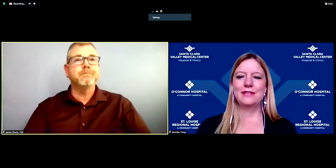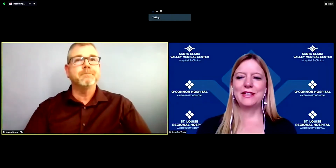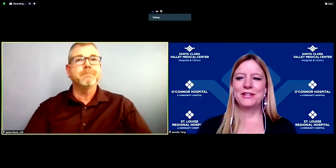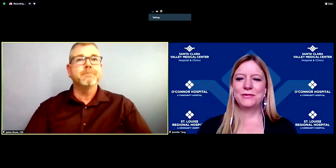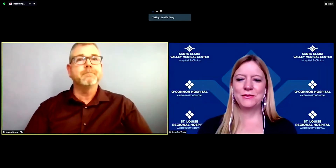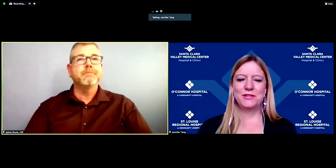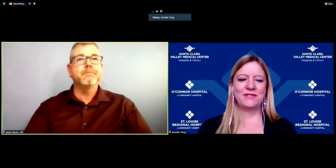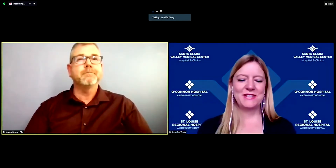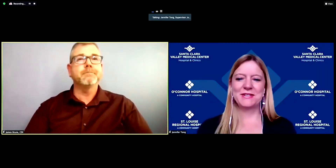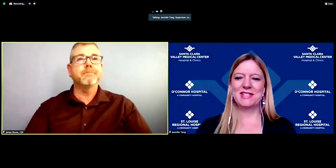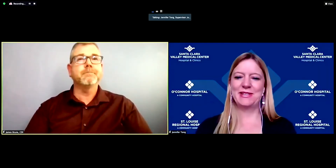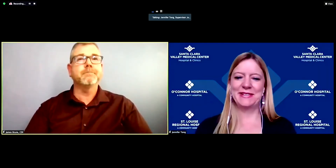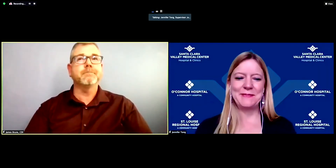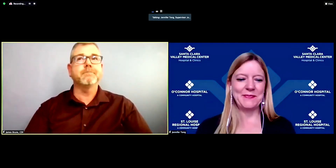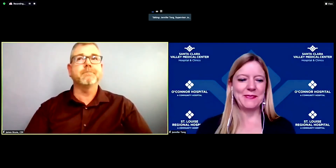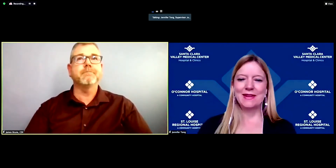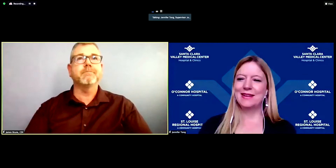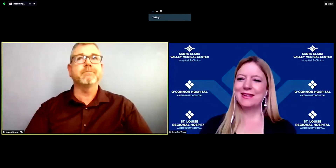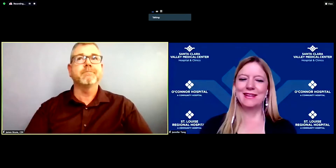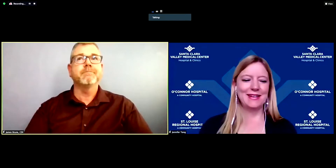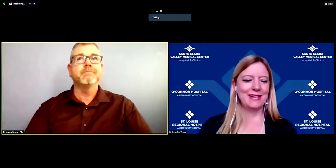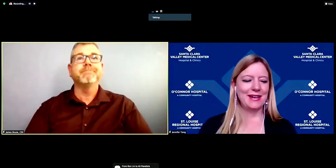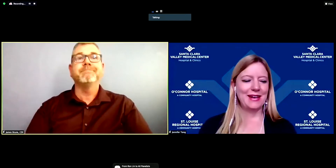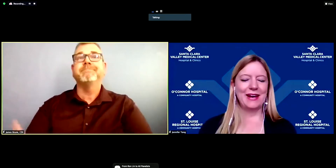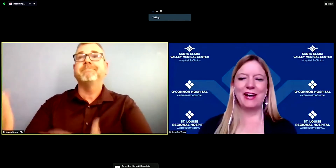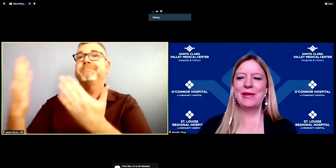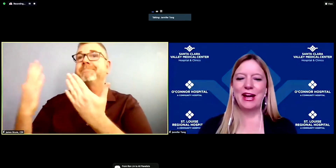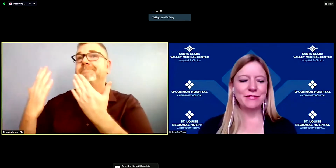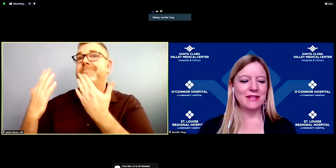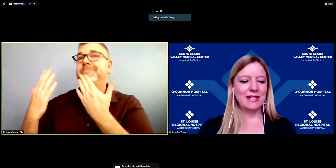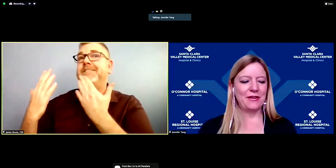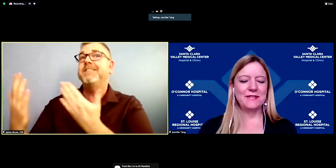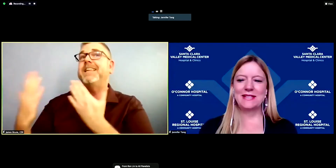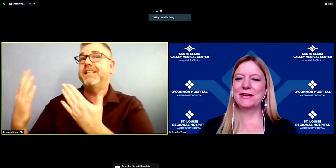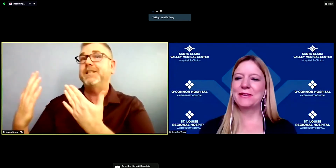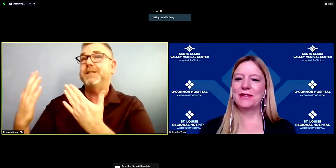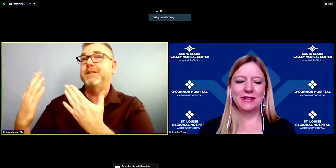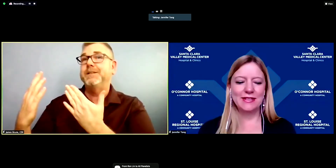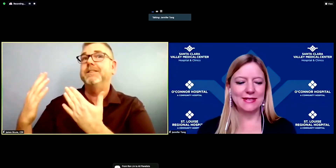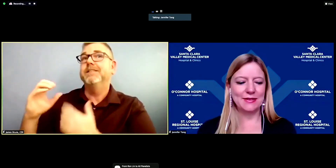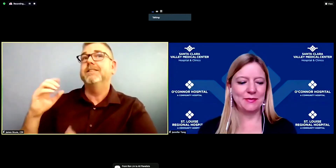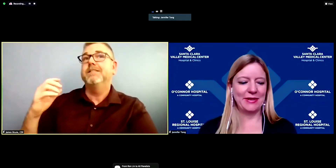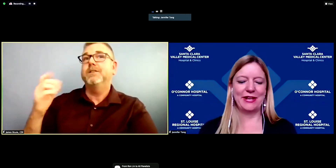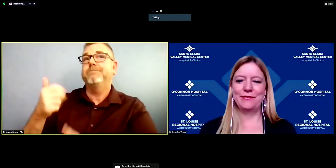Thank you, Supervisor Simitian. On behalf of the County of Santa Clara Health System, I am